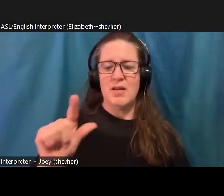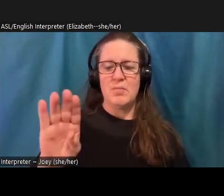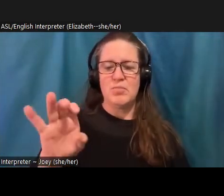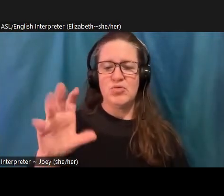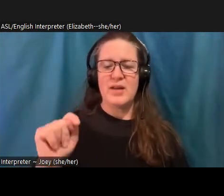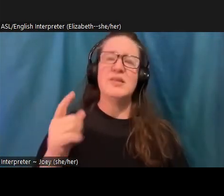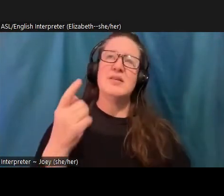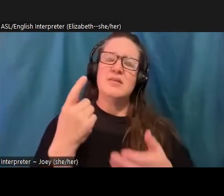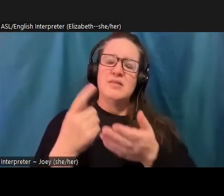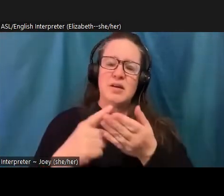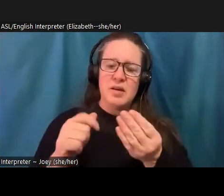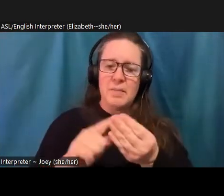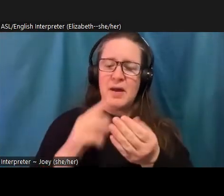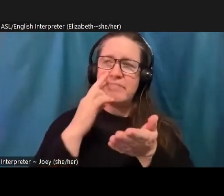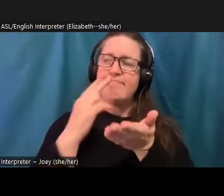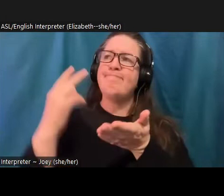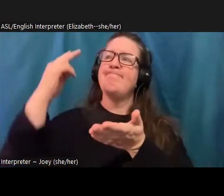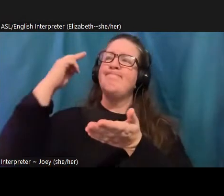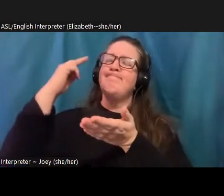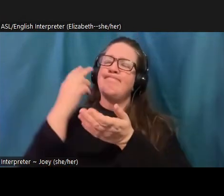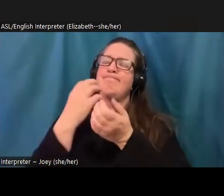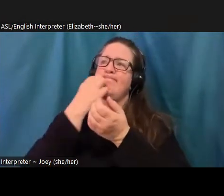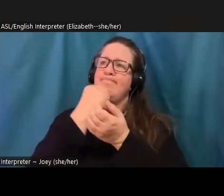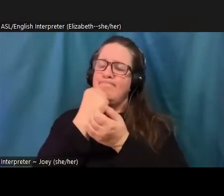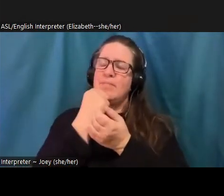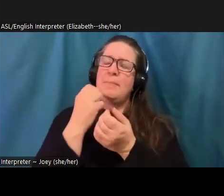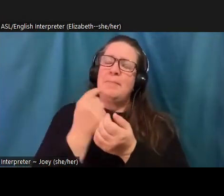for a time or a place you can't go back to. But soldier soldier